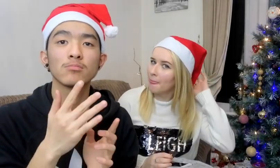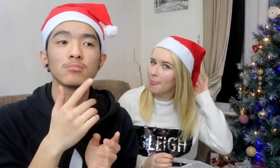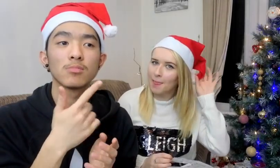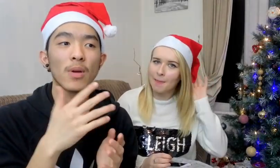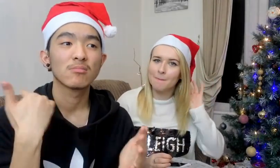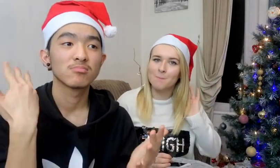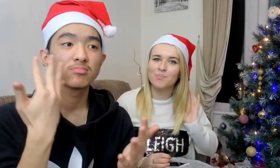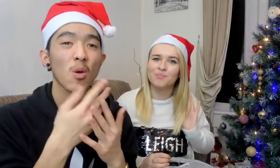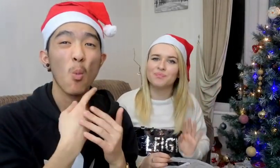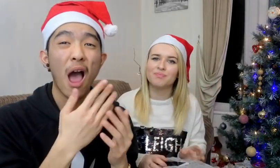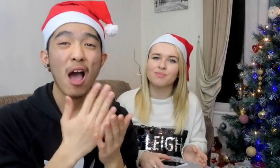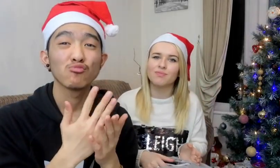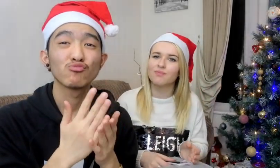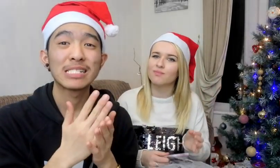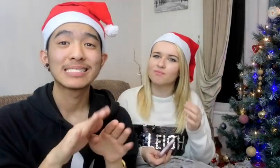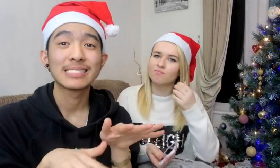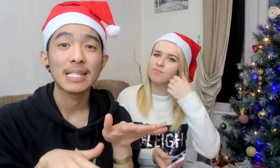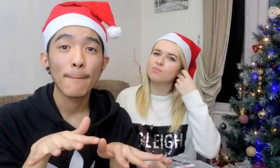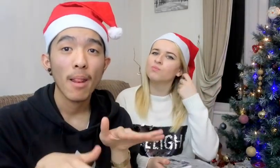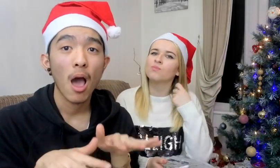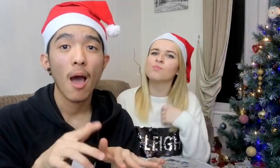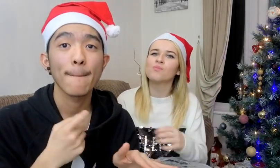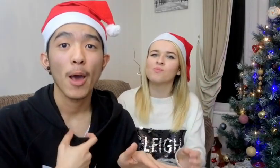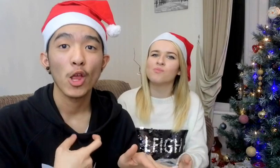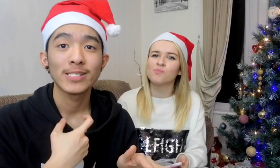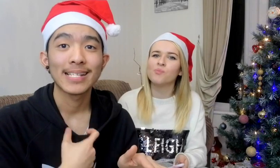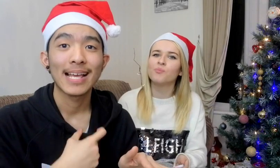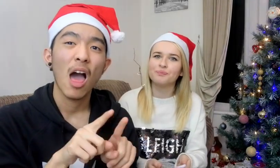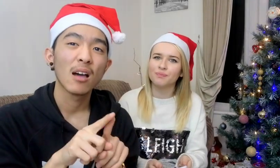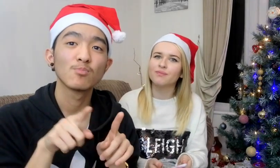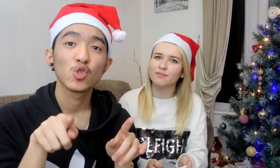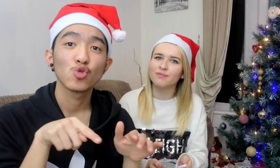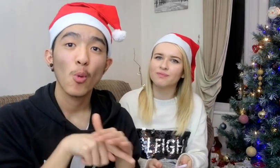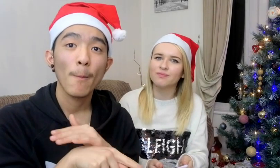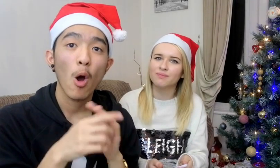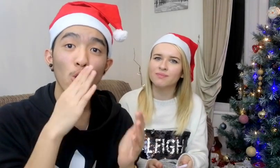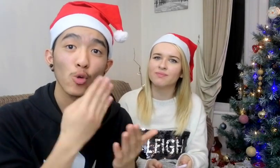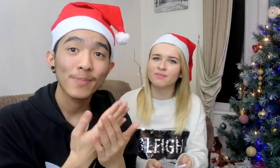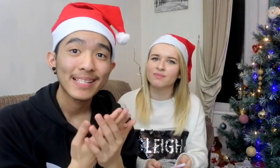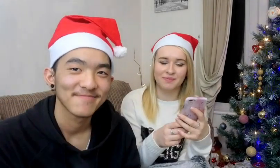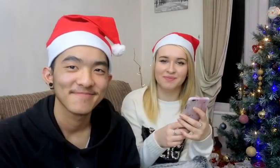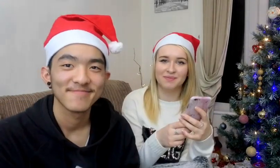We have similar personalities Like we have obsession with Youtube